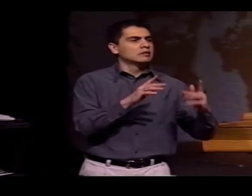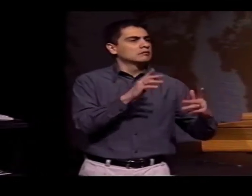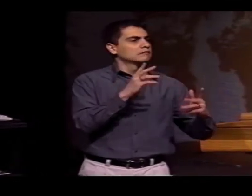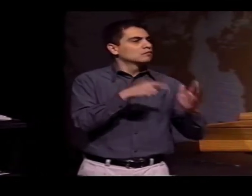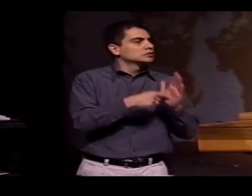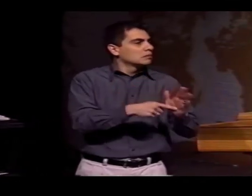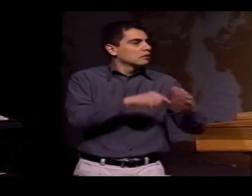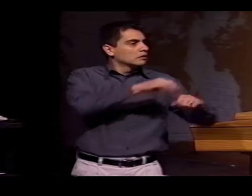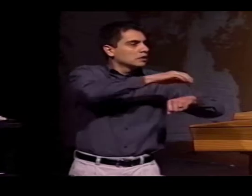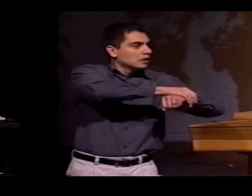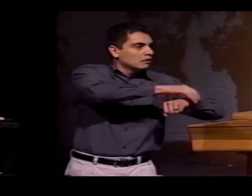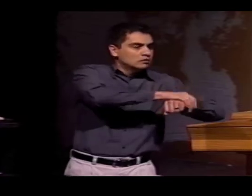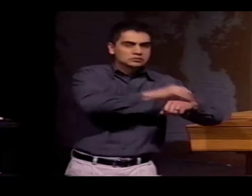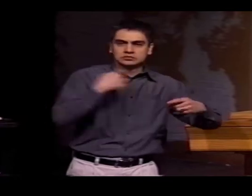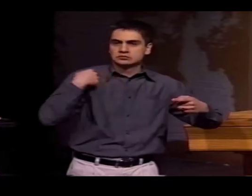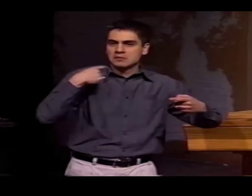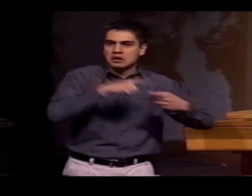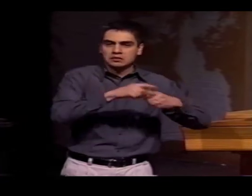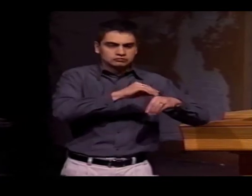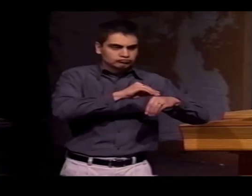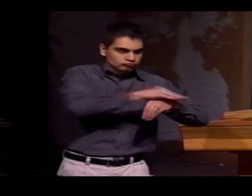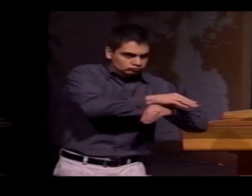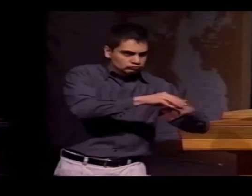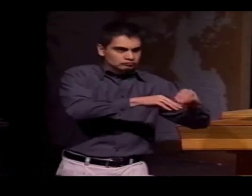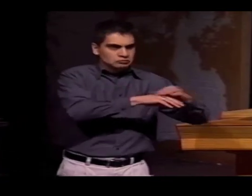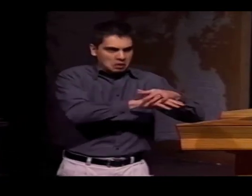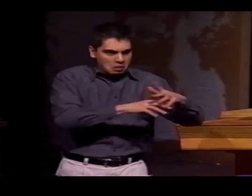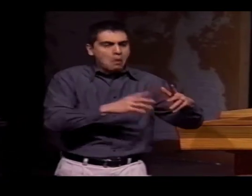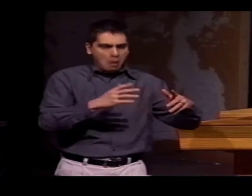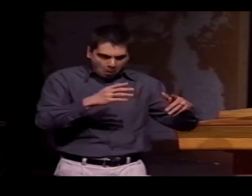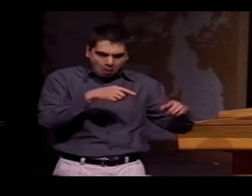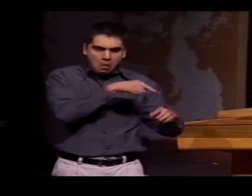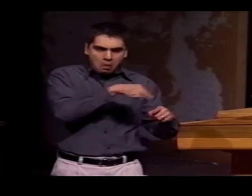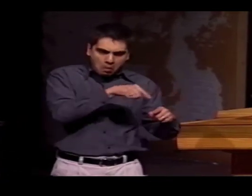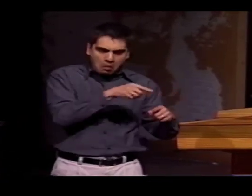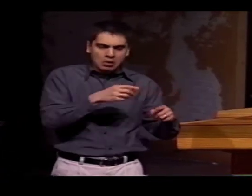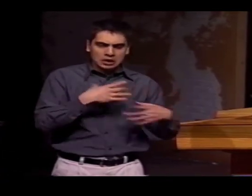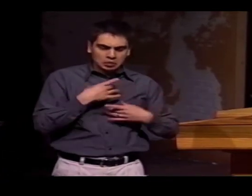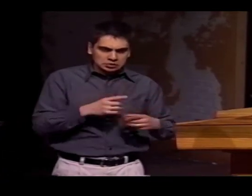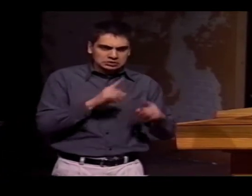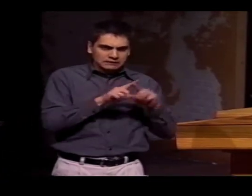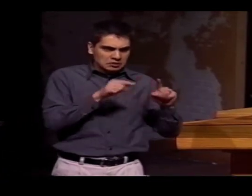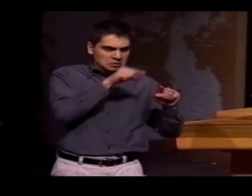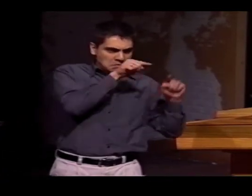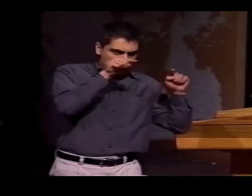SPOKEN LANGUAGE CONTACT, FOR EXAMPLE, BETWEEN SPANISH AND ENGLISH